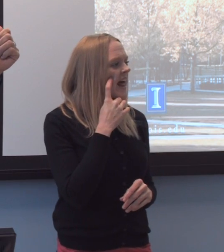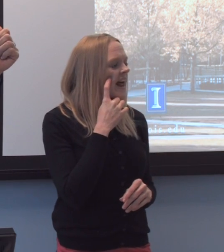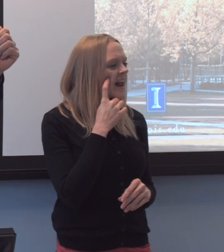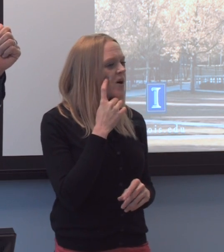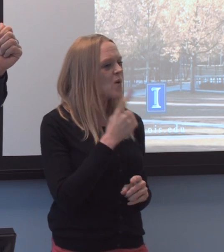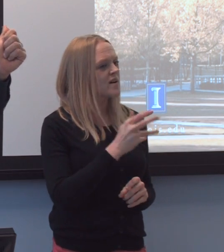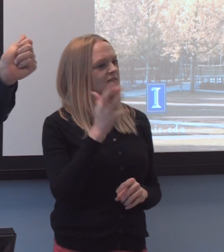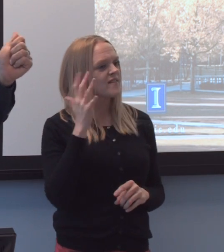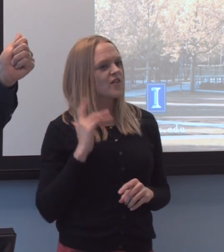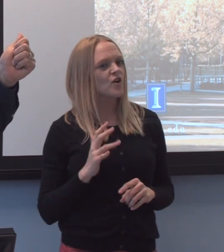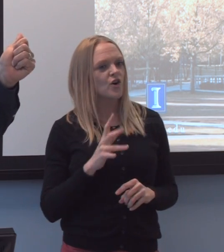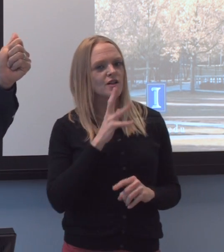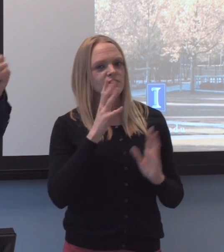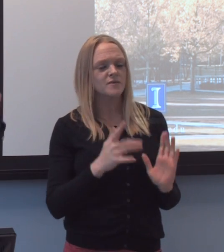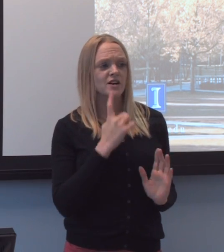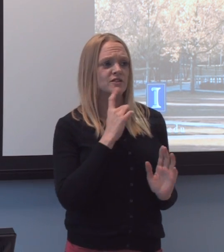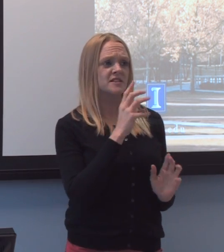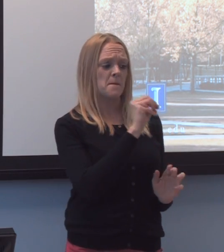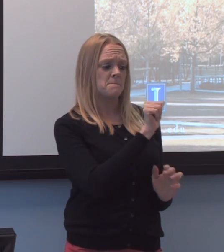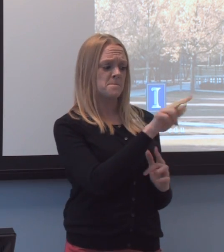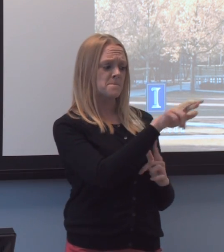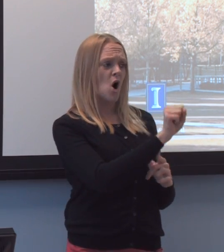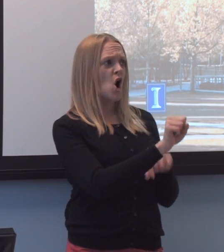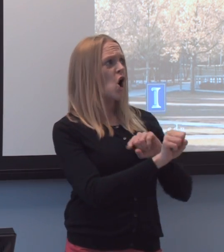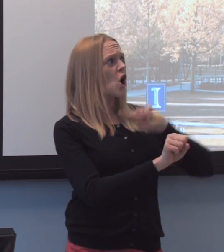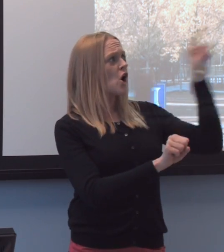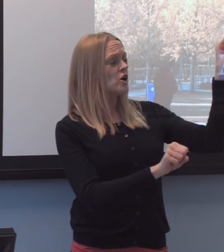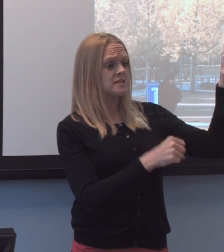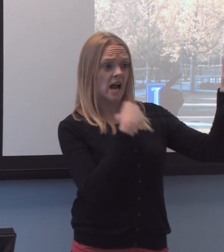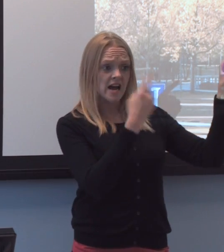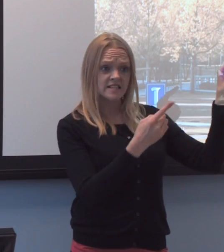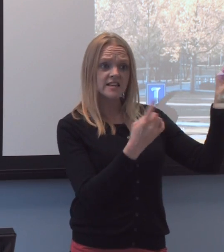said it was Mars, and I gotta tell you, when I flew in on Ozark,